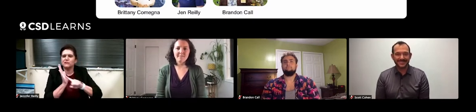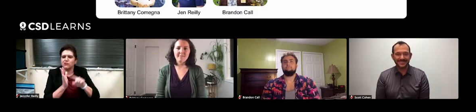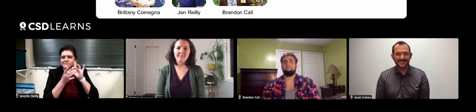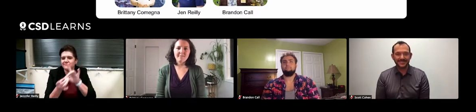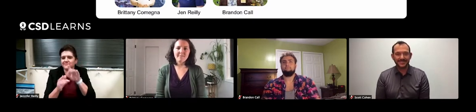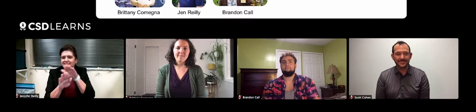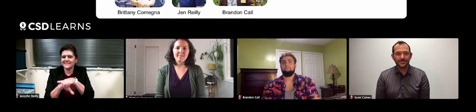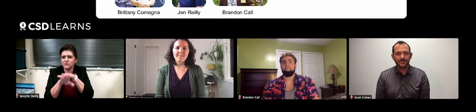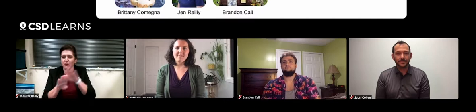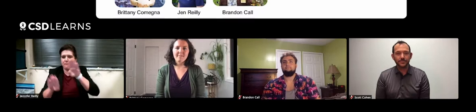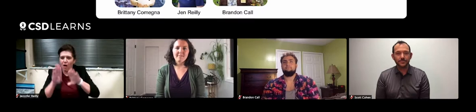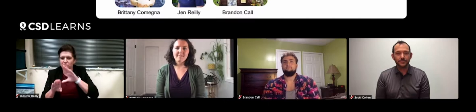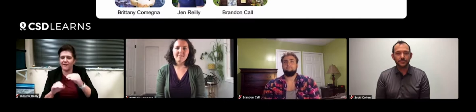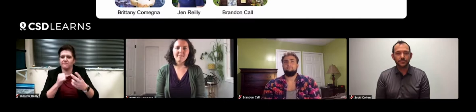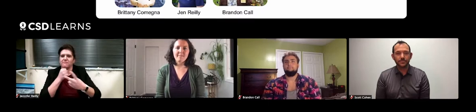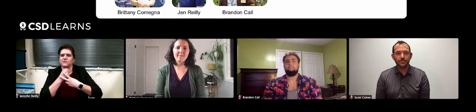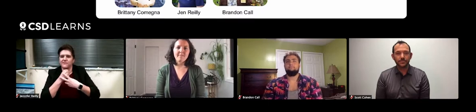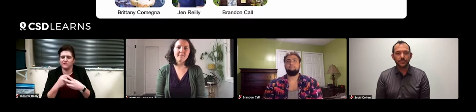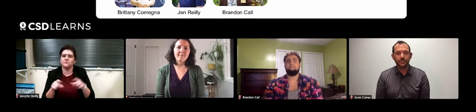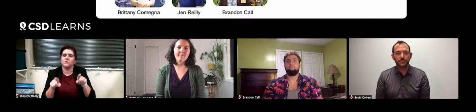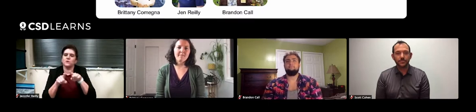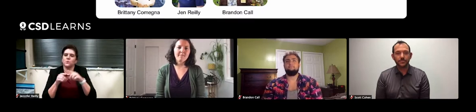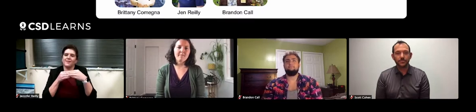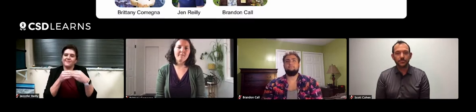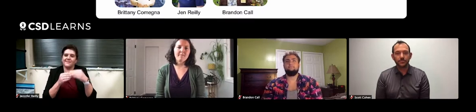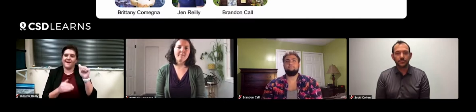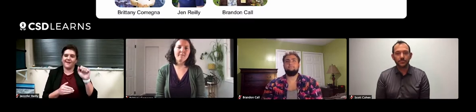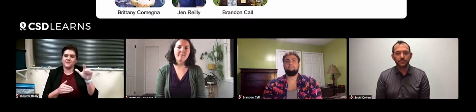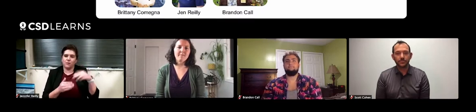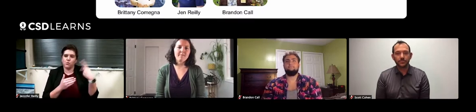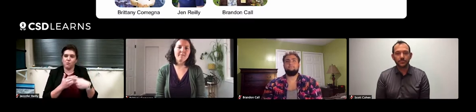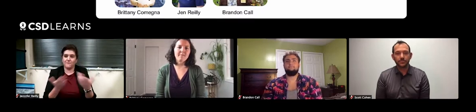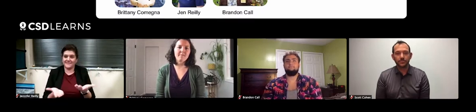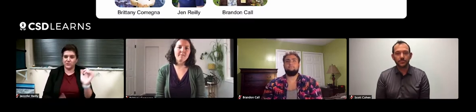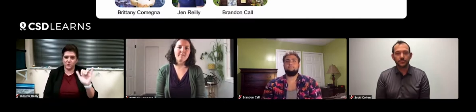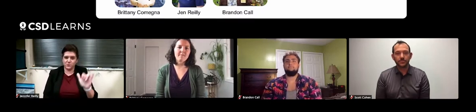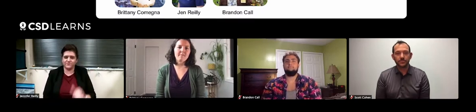regarding sea turtle biology and conservation. I also lead ASL programs here as well.